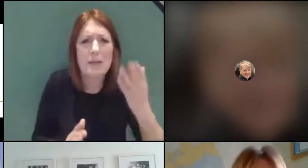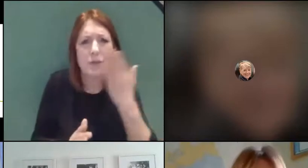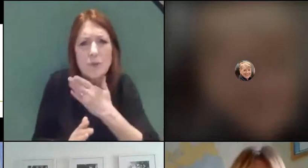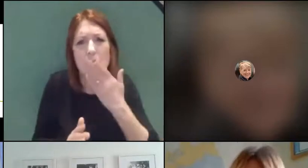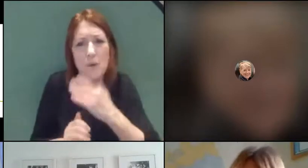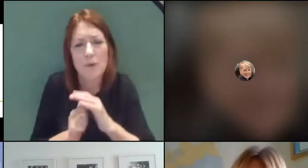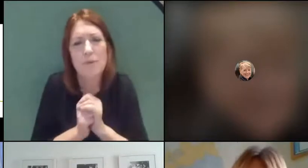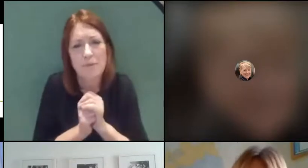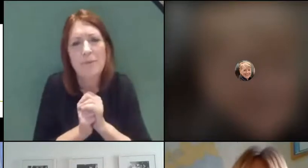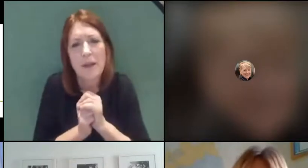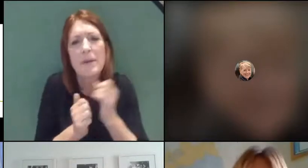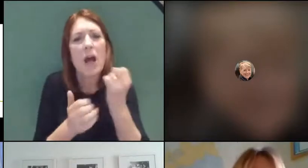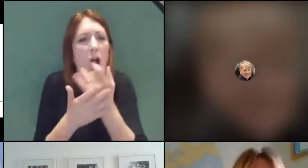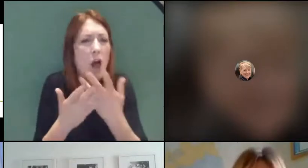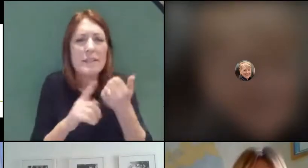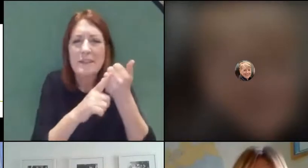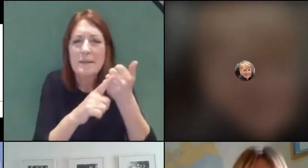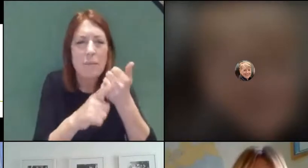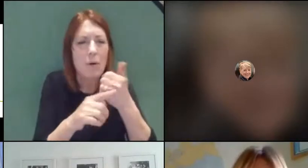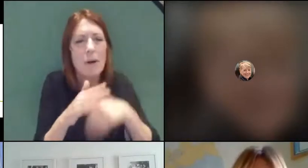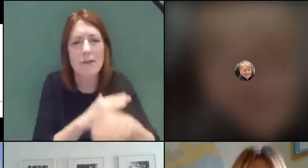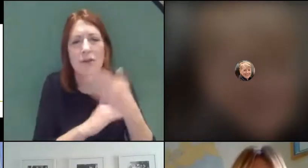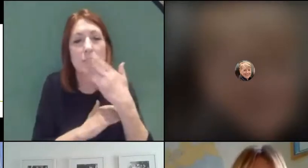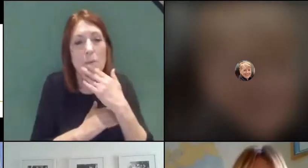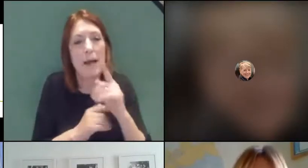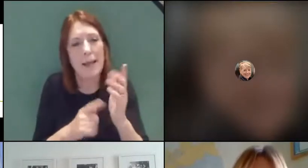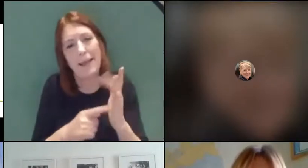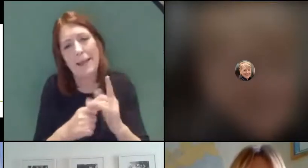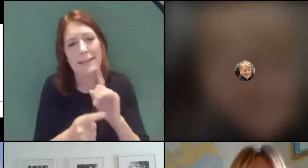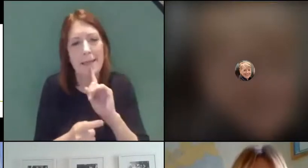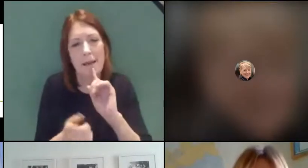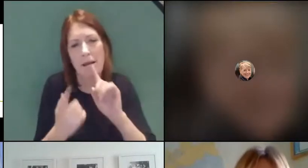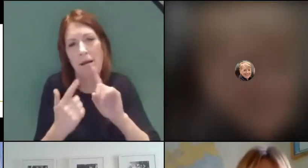back and there will be lots of support. But Liz can answer that more fully.